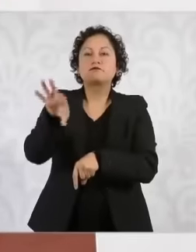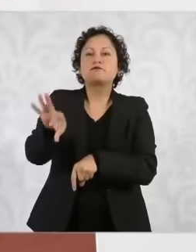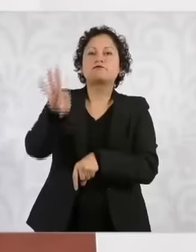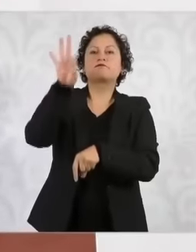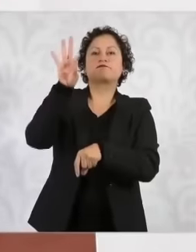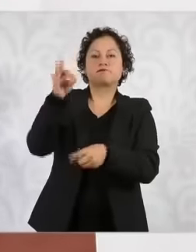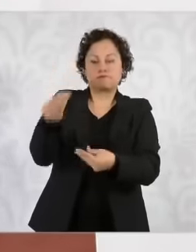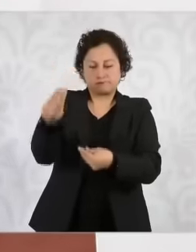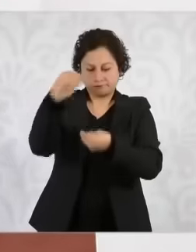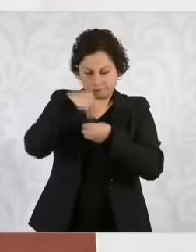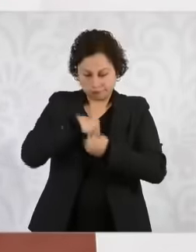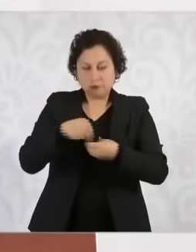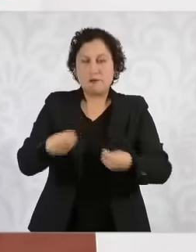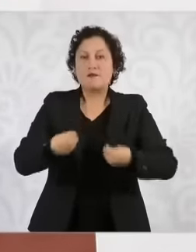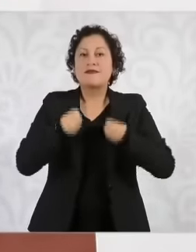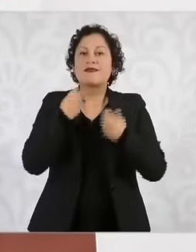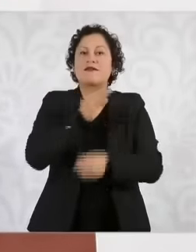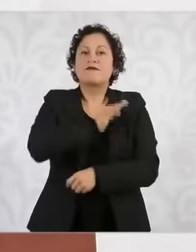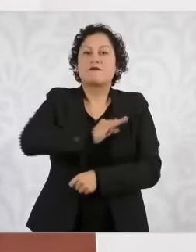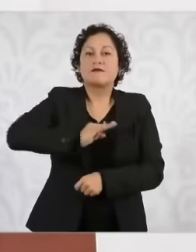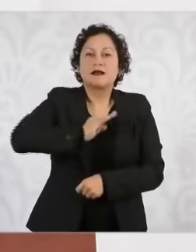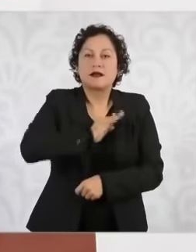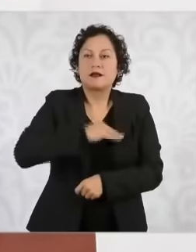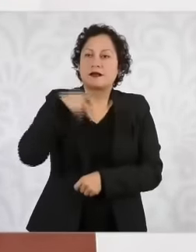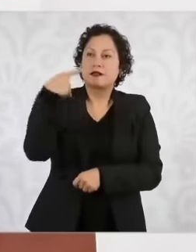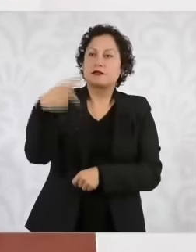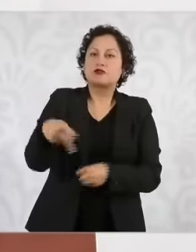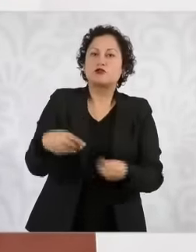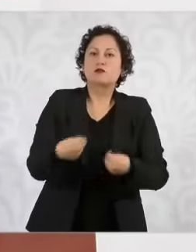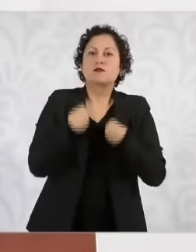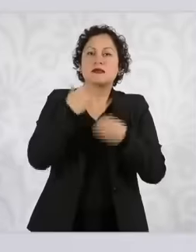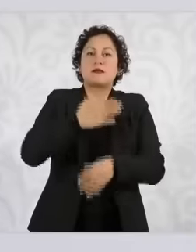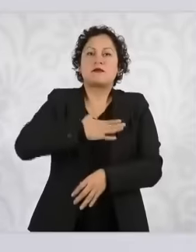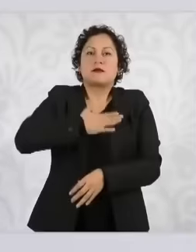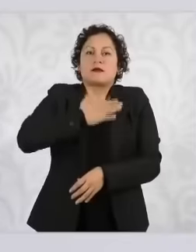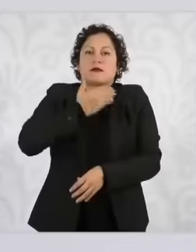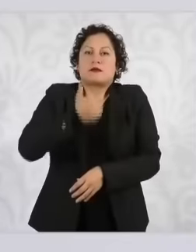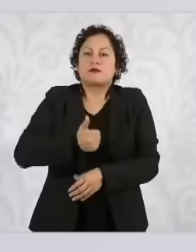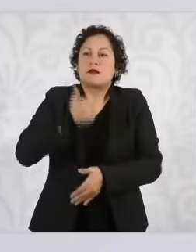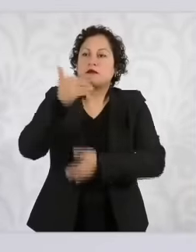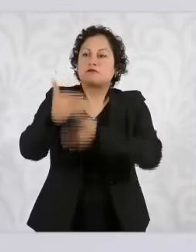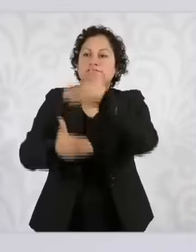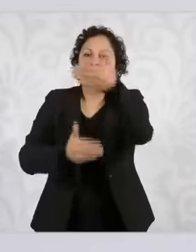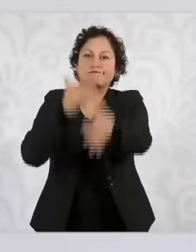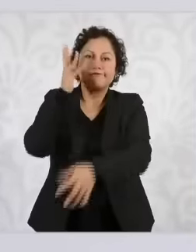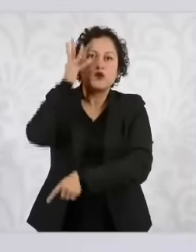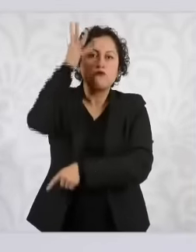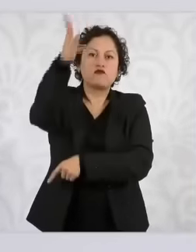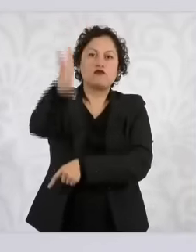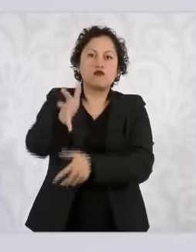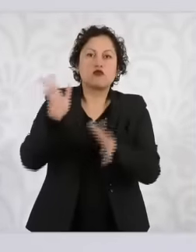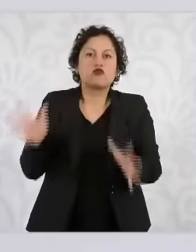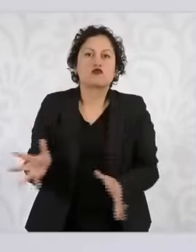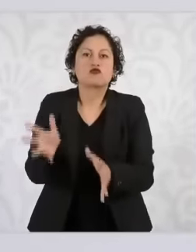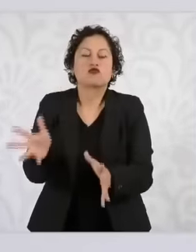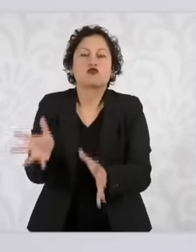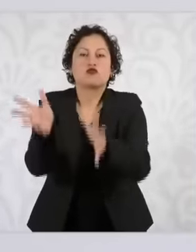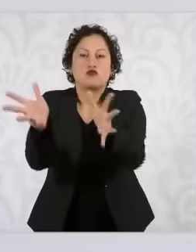is part of their well-being for the future, attention to the causes is a central element